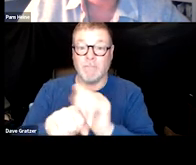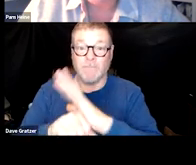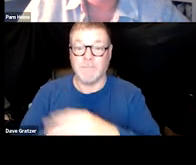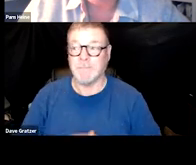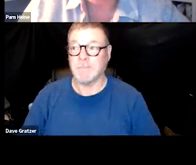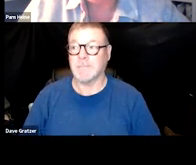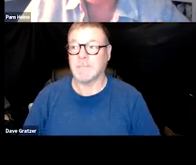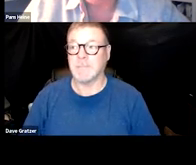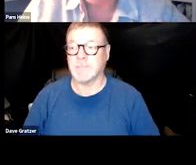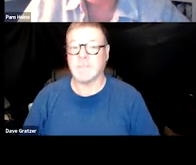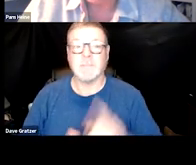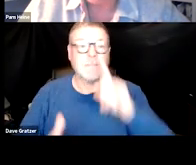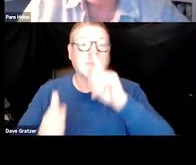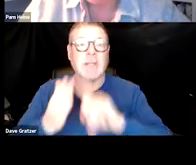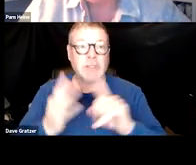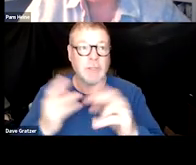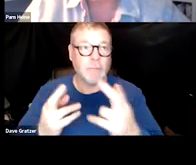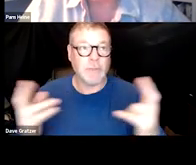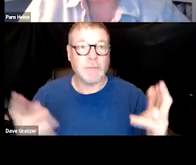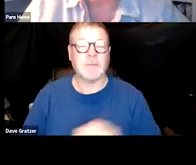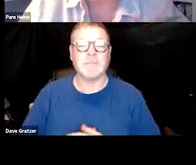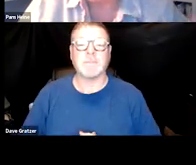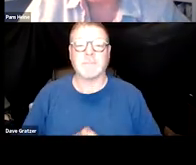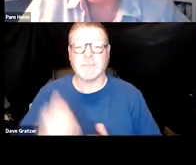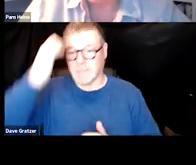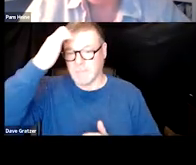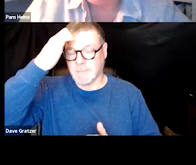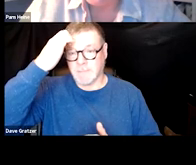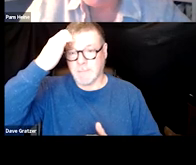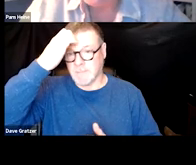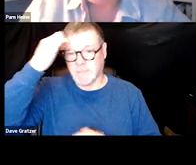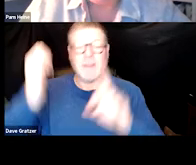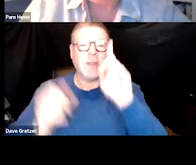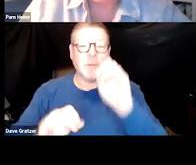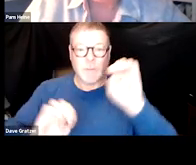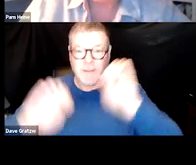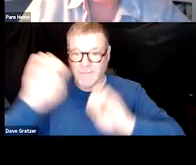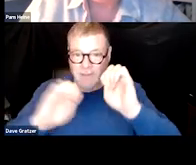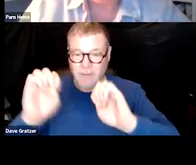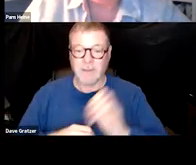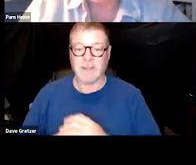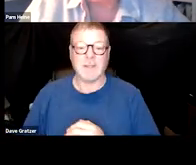So check out our resources. Please do our evaluation. It's really important.